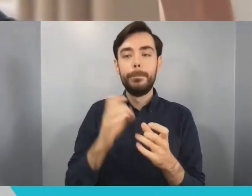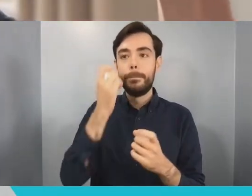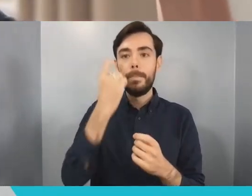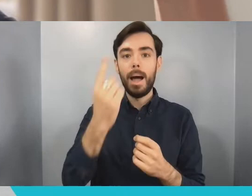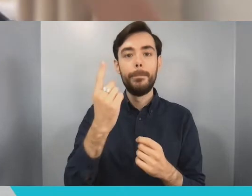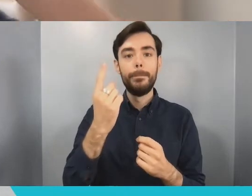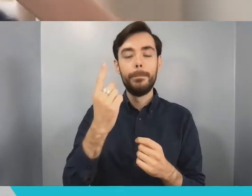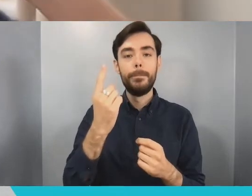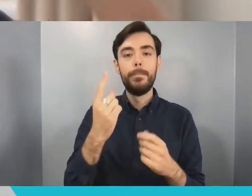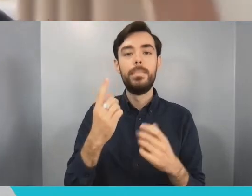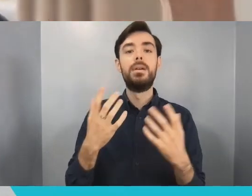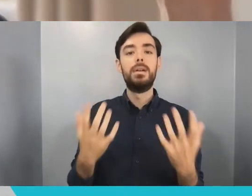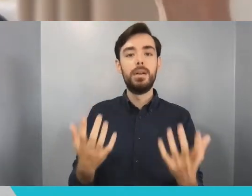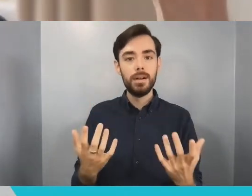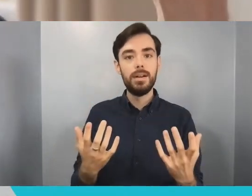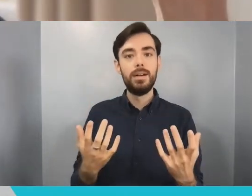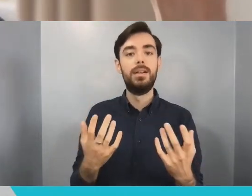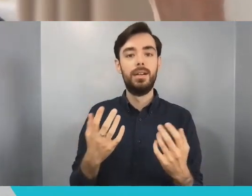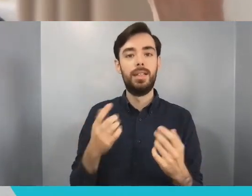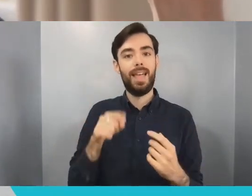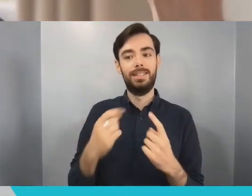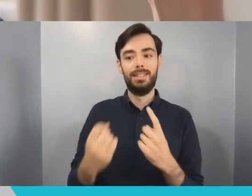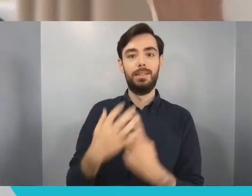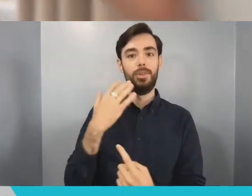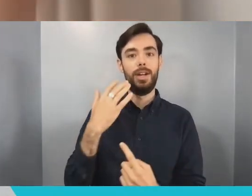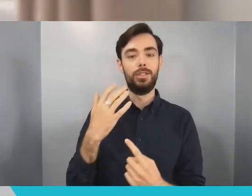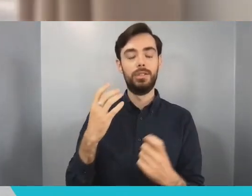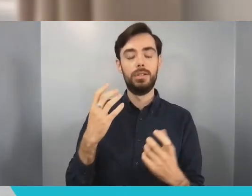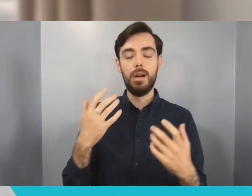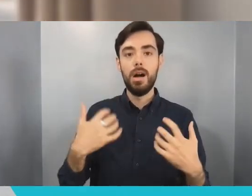inspiration is when you already have these two bits of the graph and suddenly you realise